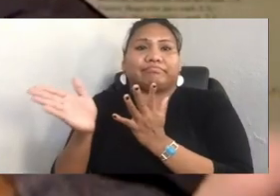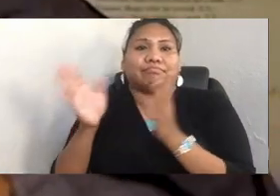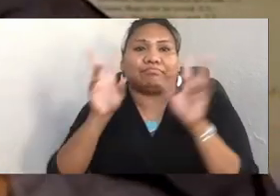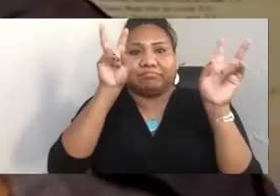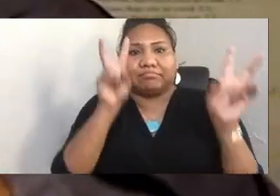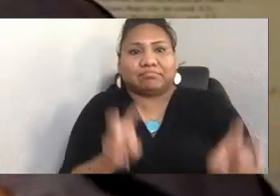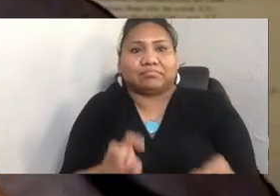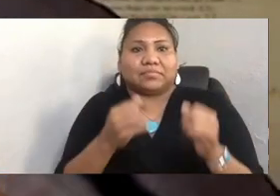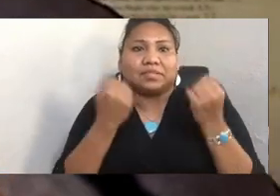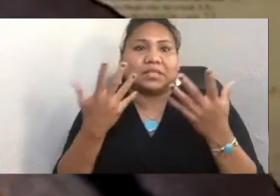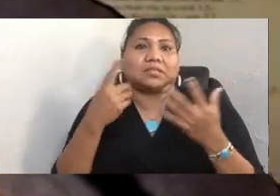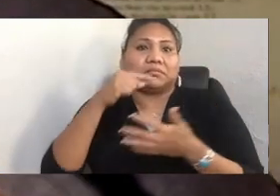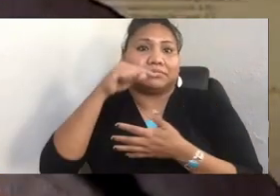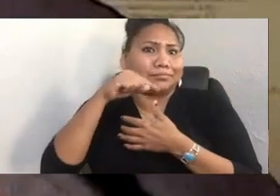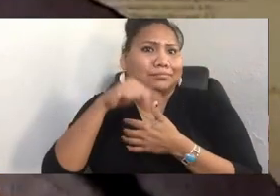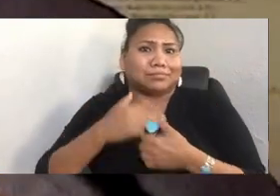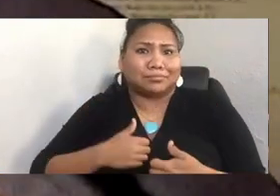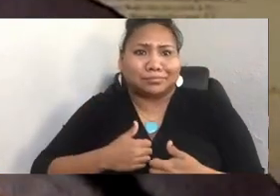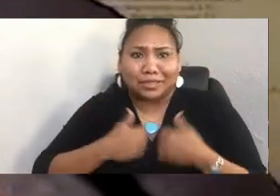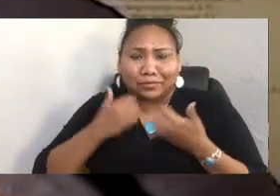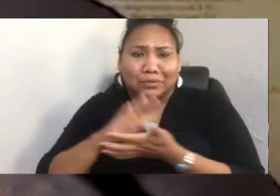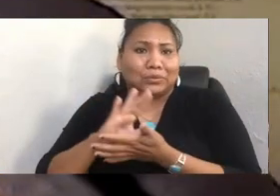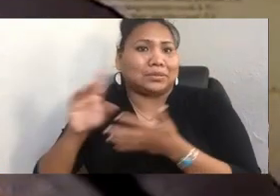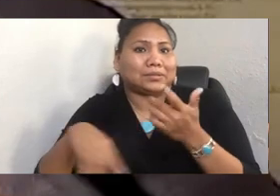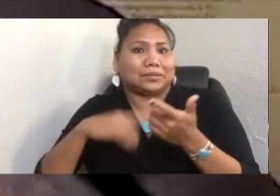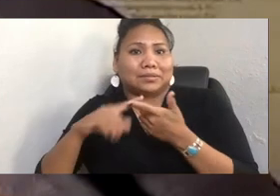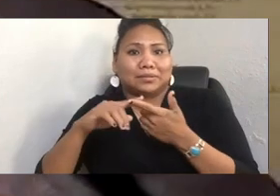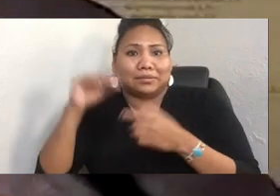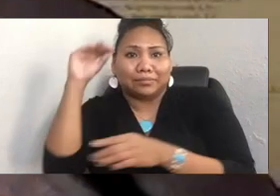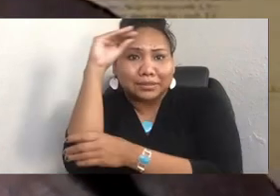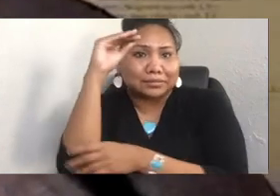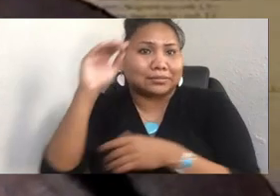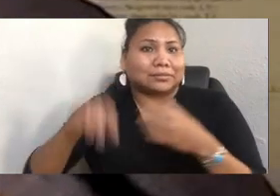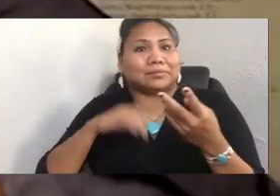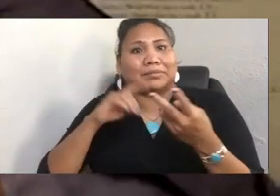You've got No DAPL, or the water issues.